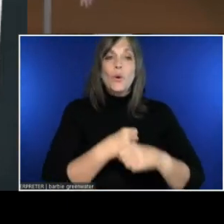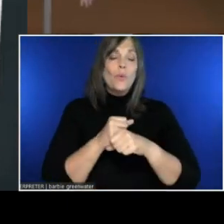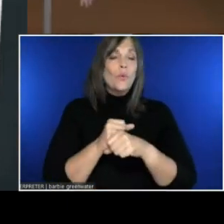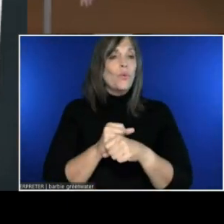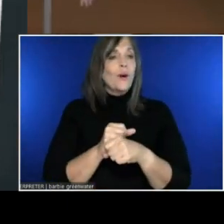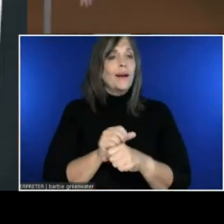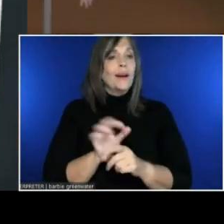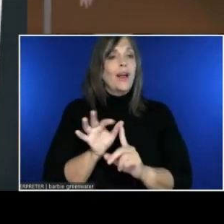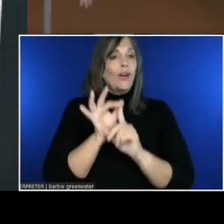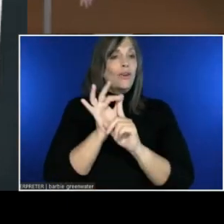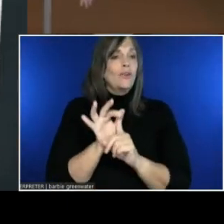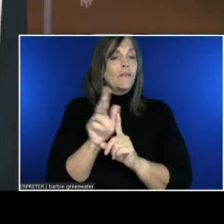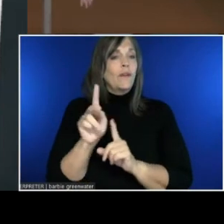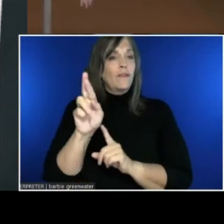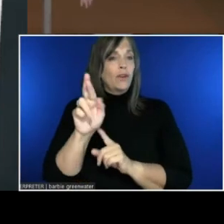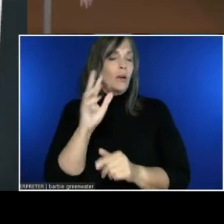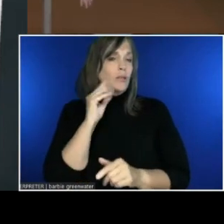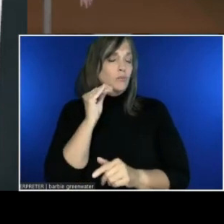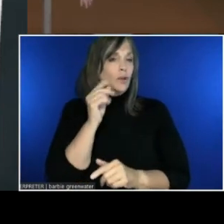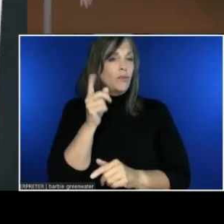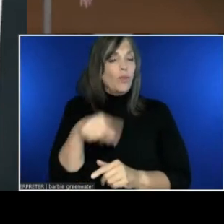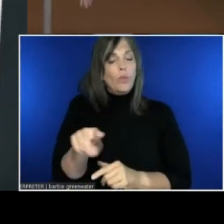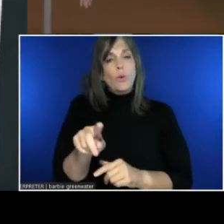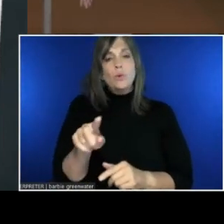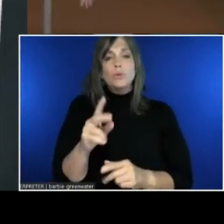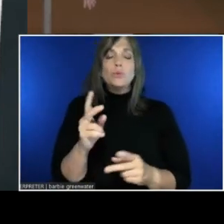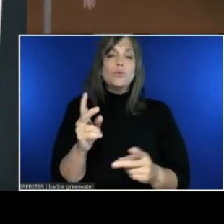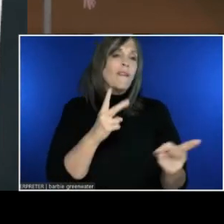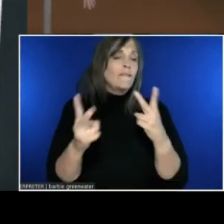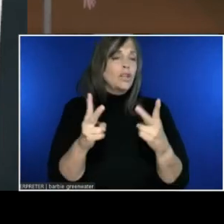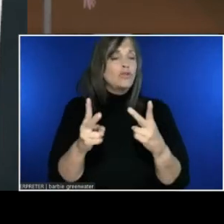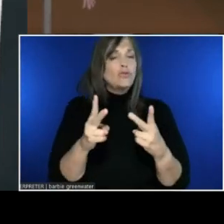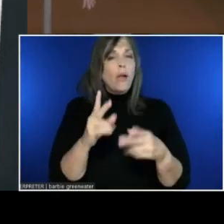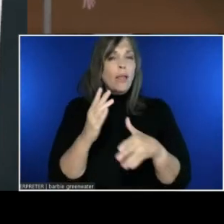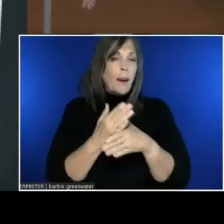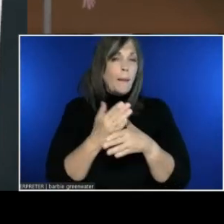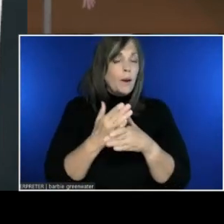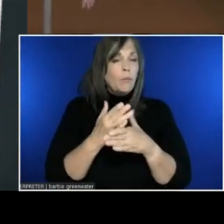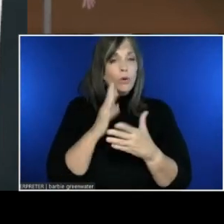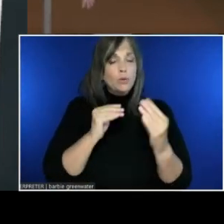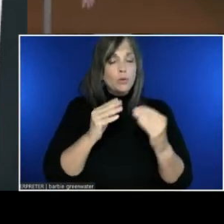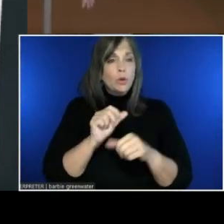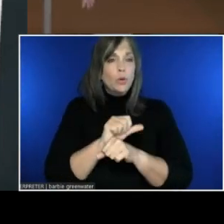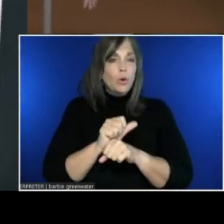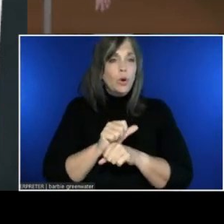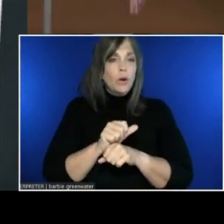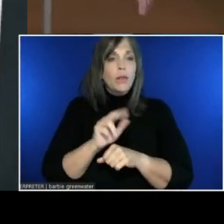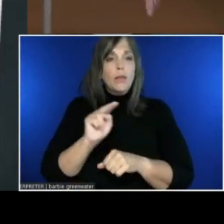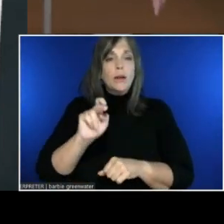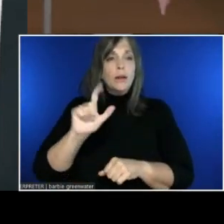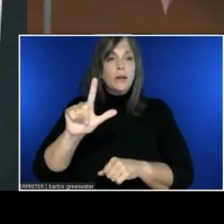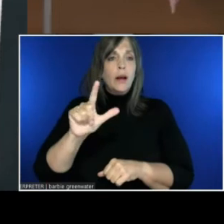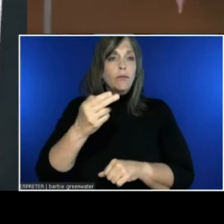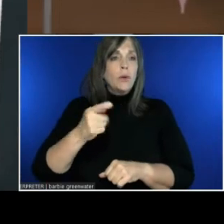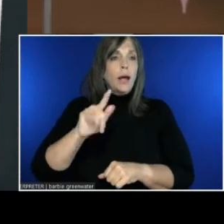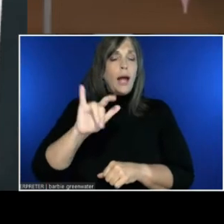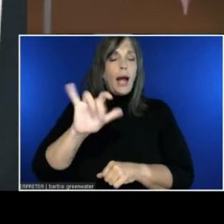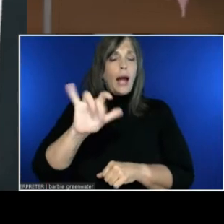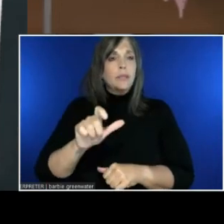with visual impairments to experience the virtual world. Our novel haptic controller simulates the interaction of a white cane to help people